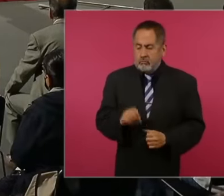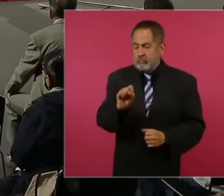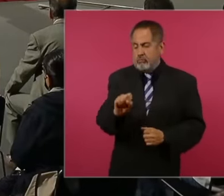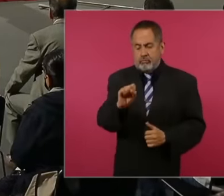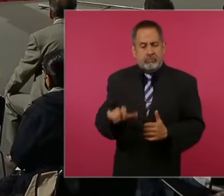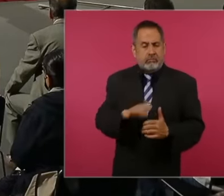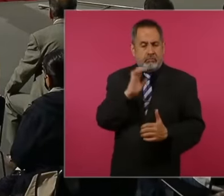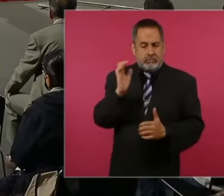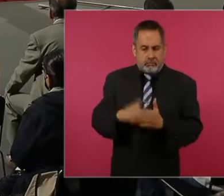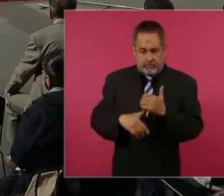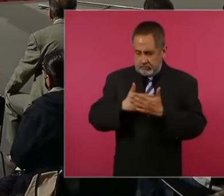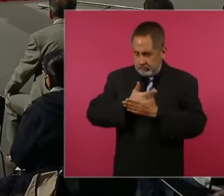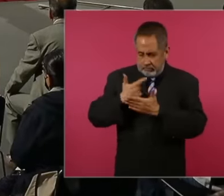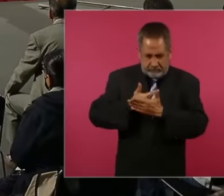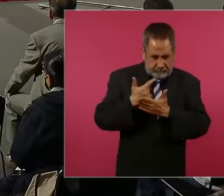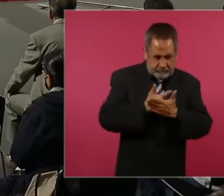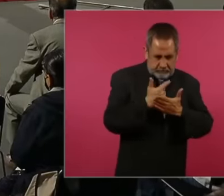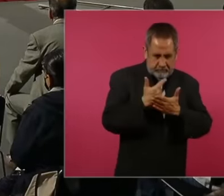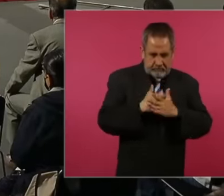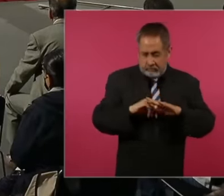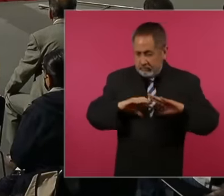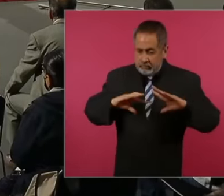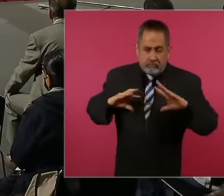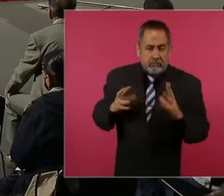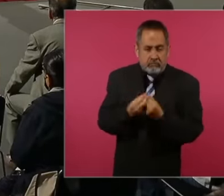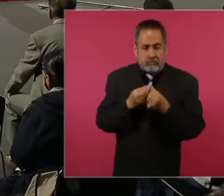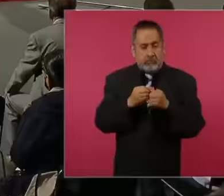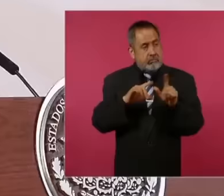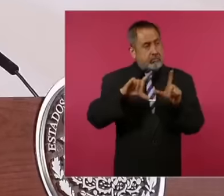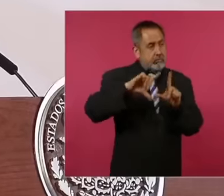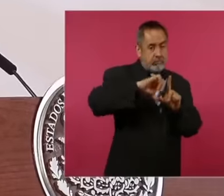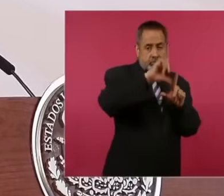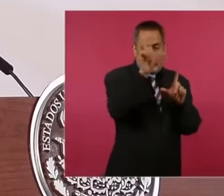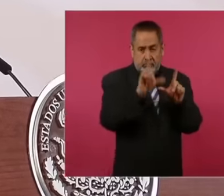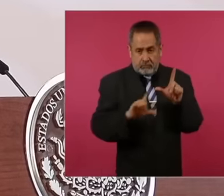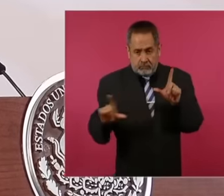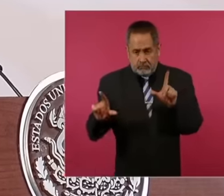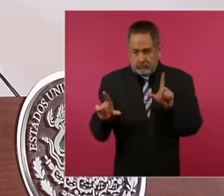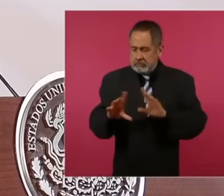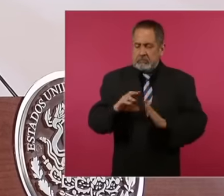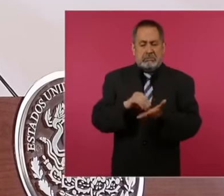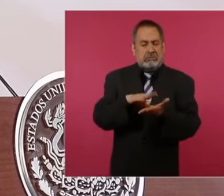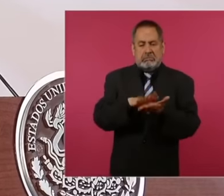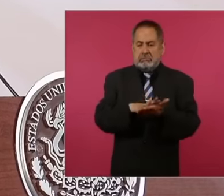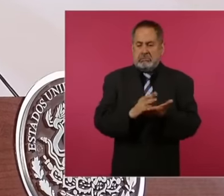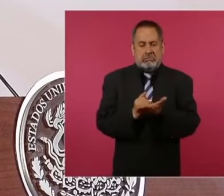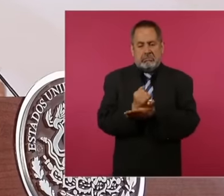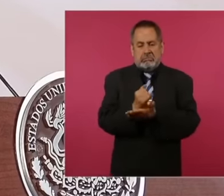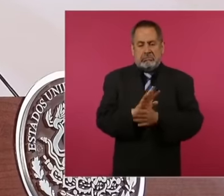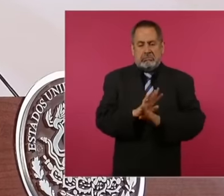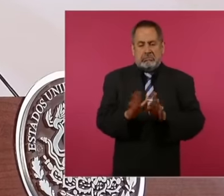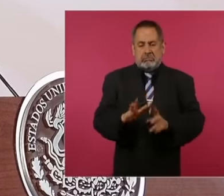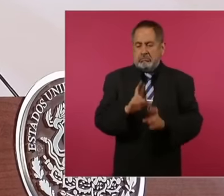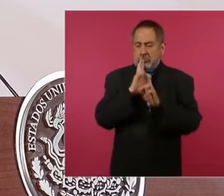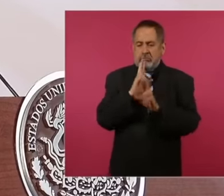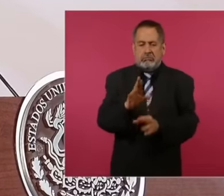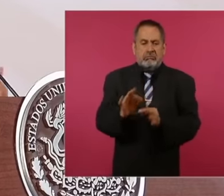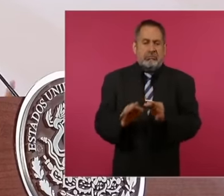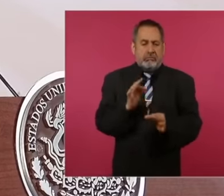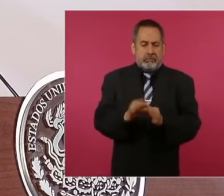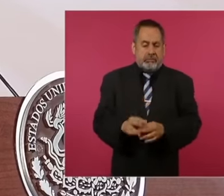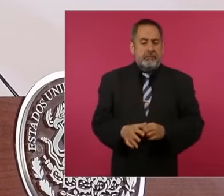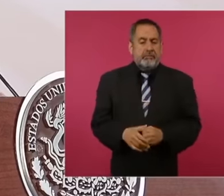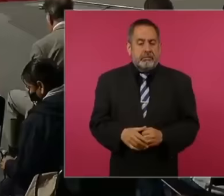the district calculations would have been completed and with that the results would be known. Then comes a period of